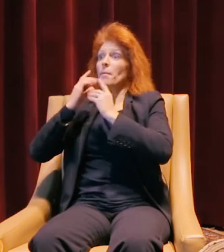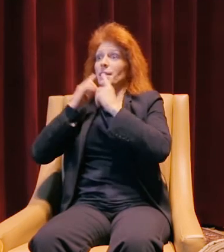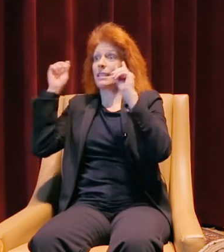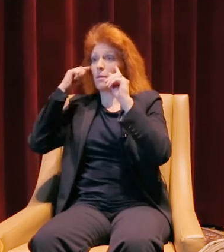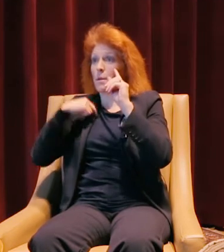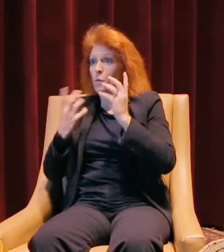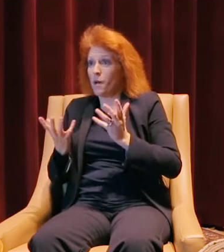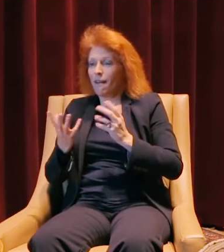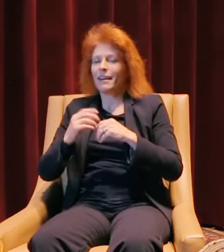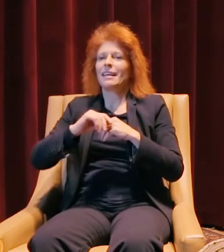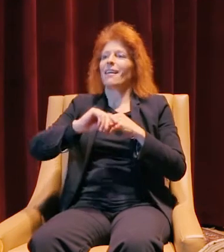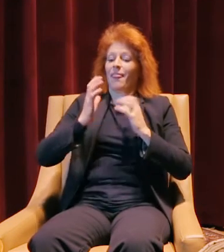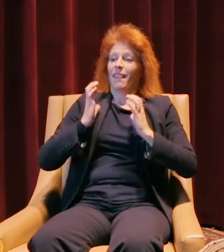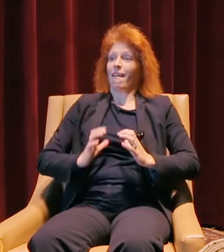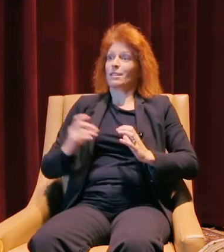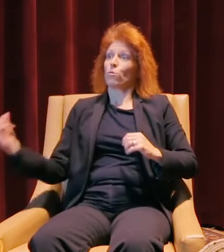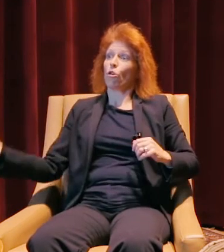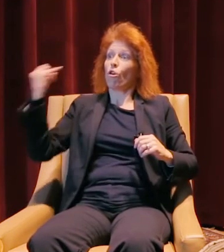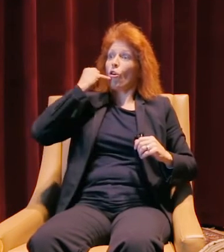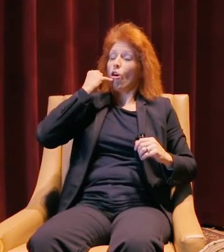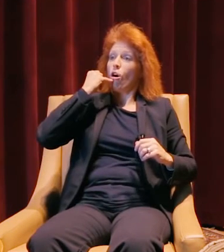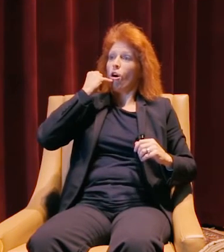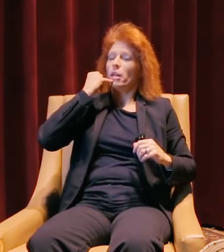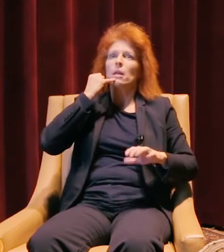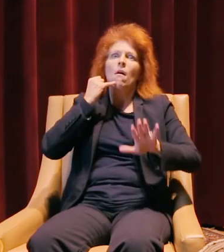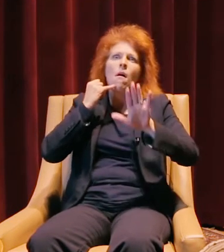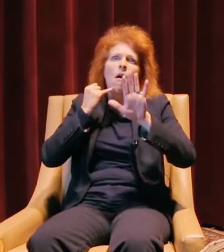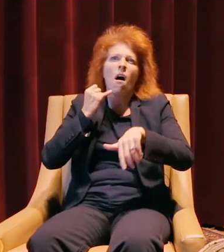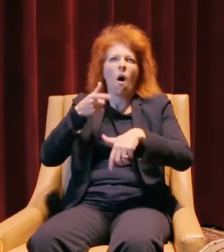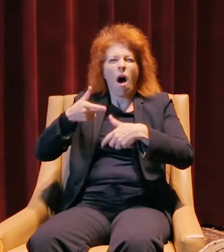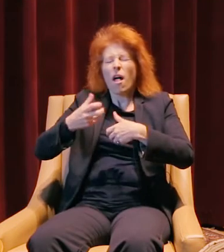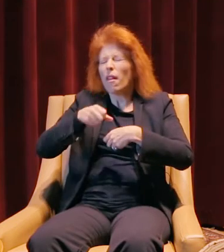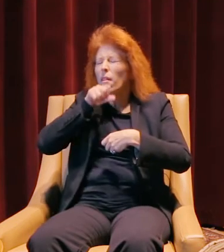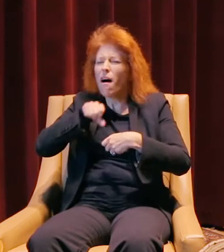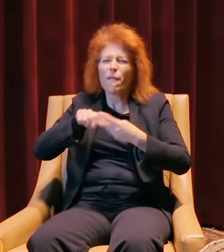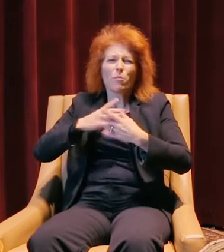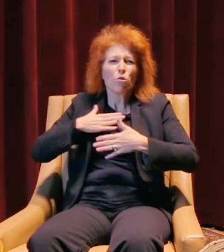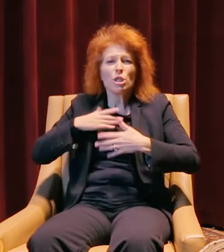is when the customer calls in later, and tells you how much they appreciate your product,